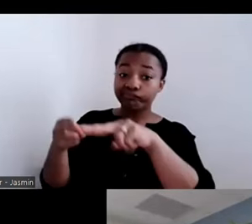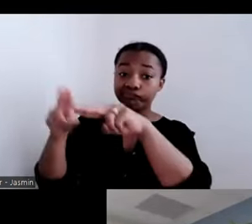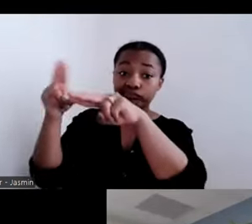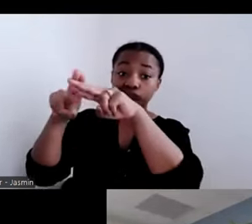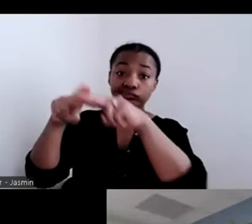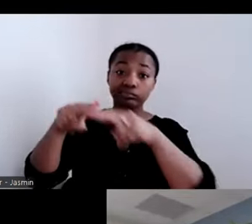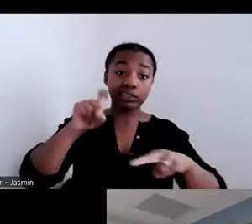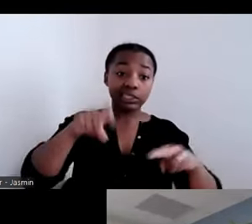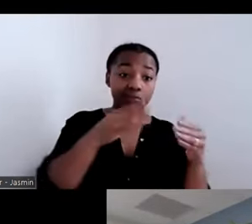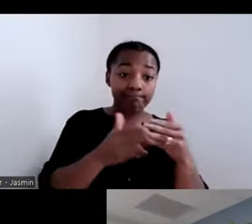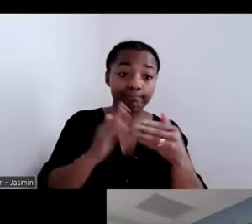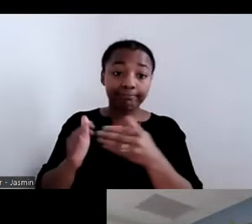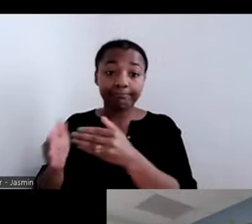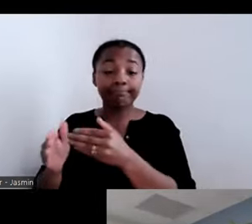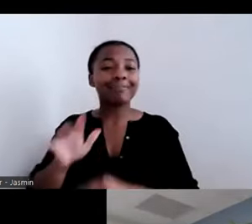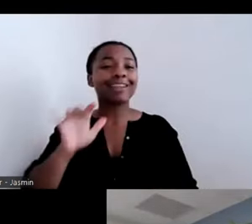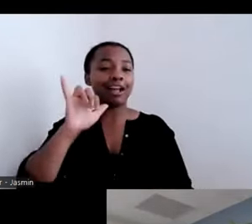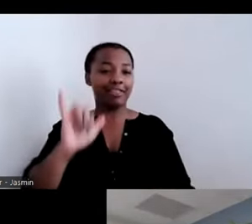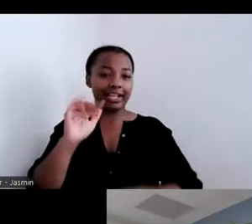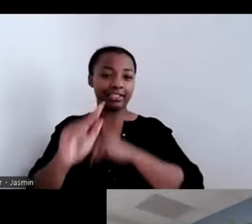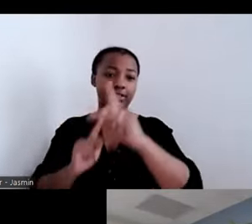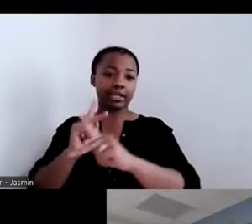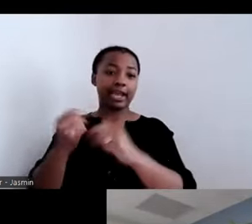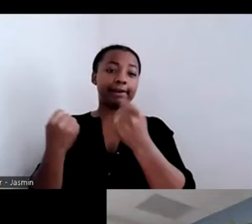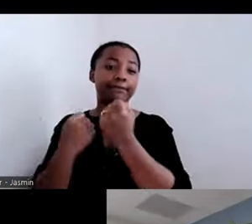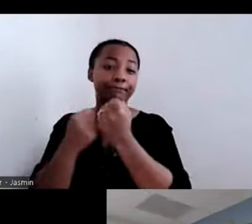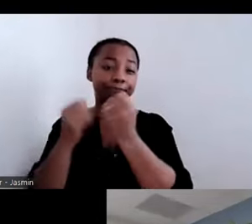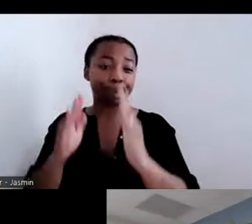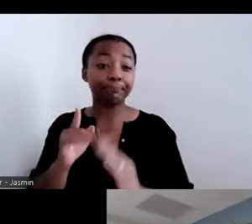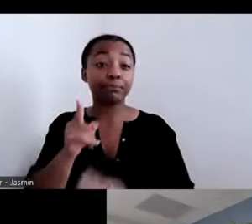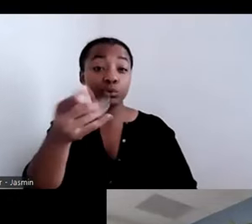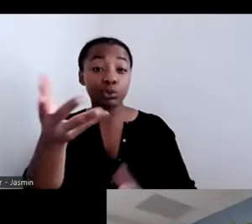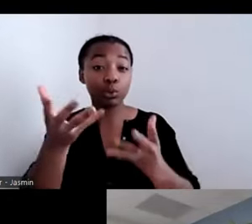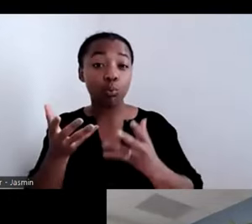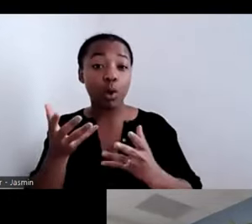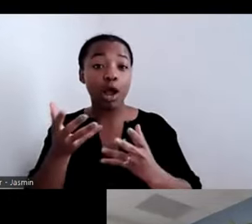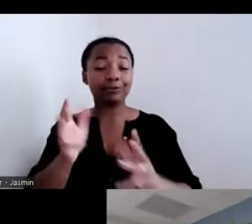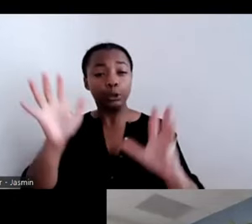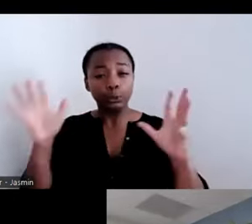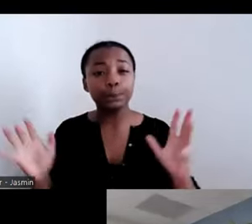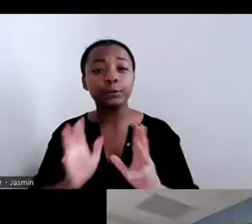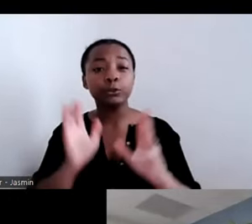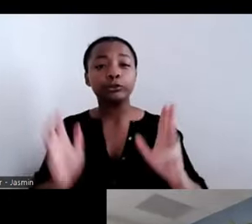exactly the kind of advocate that you want to push the system as a payer, push the